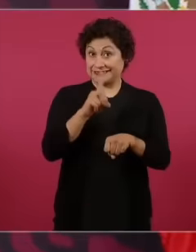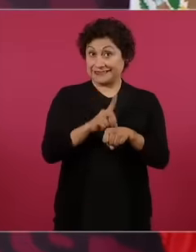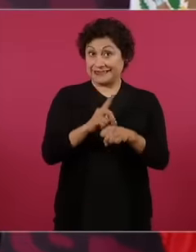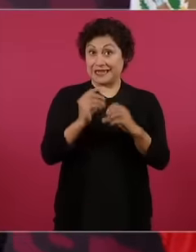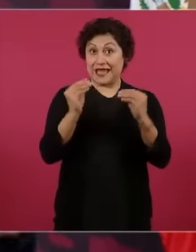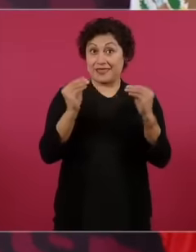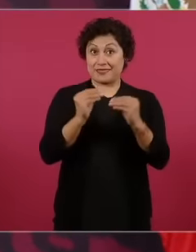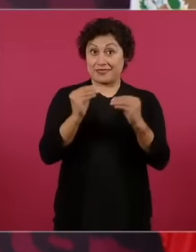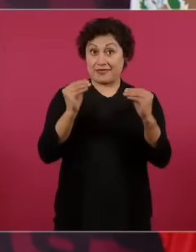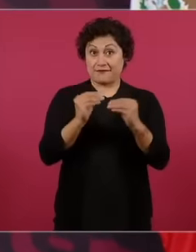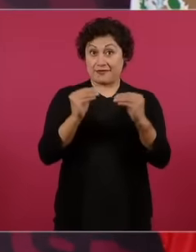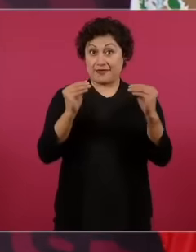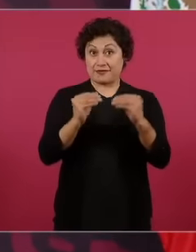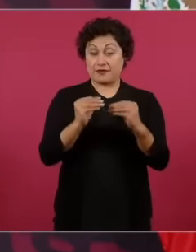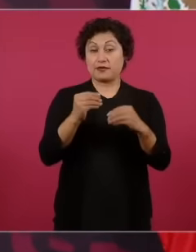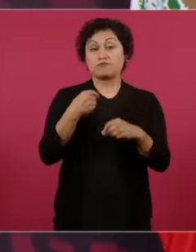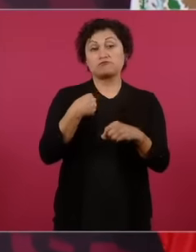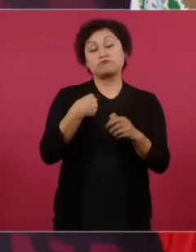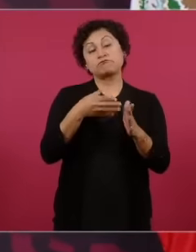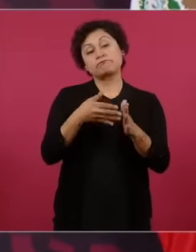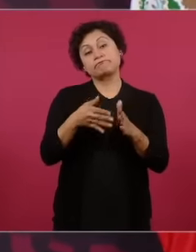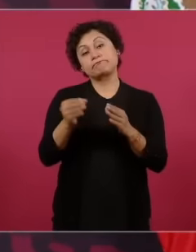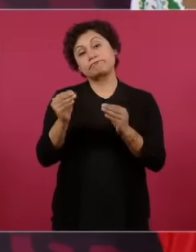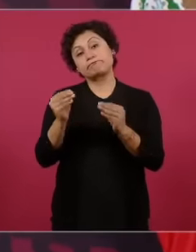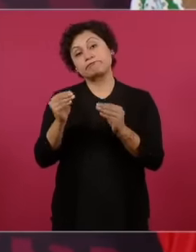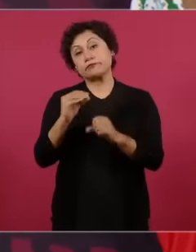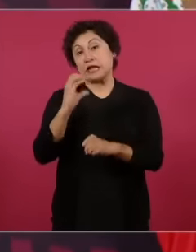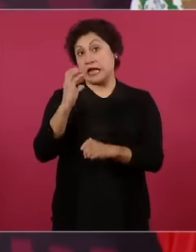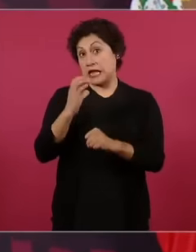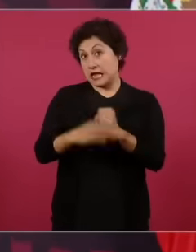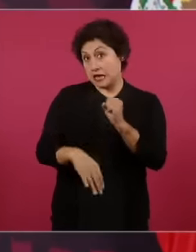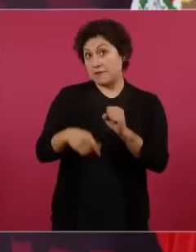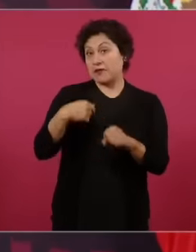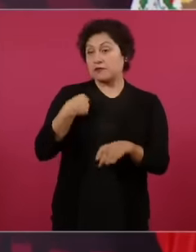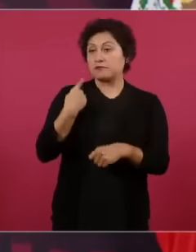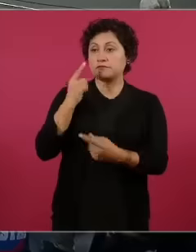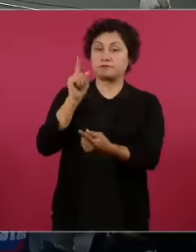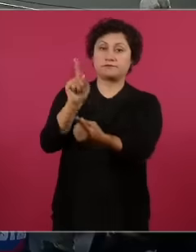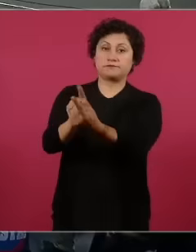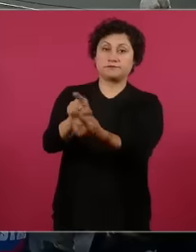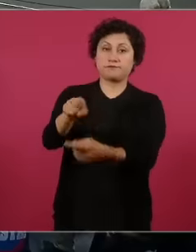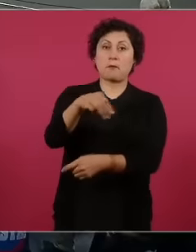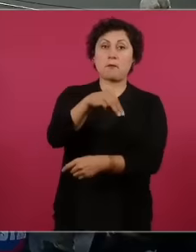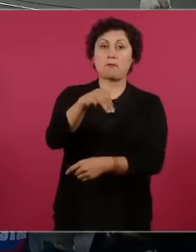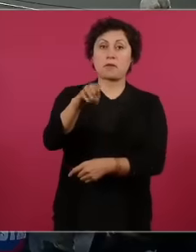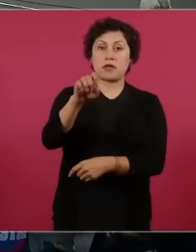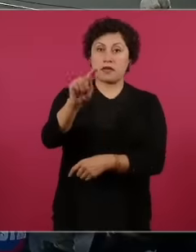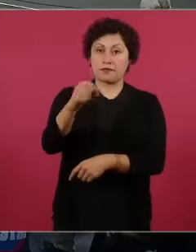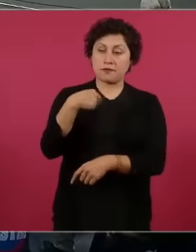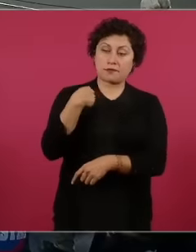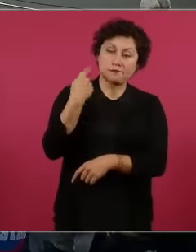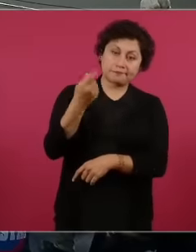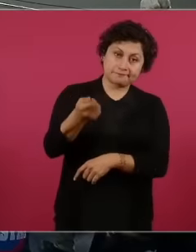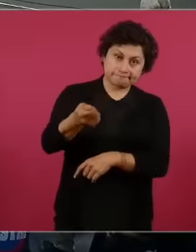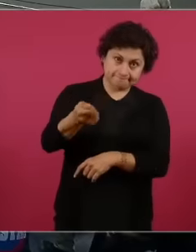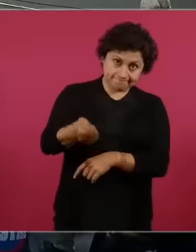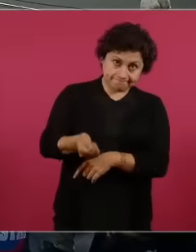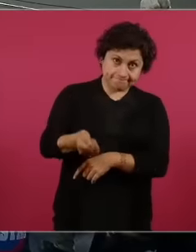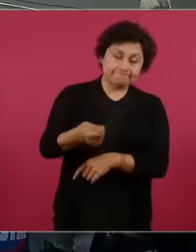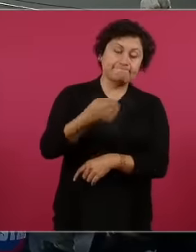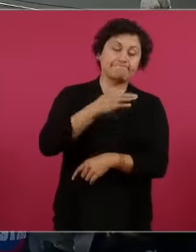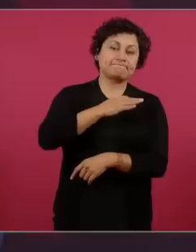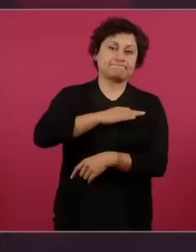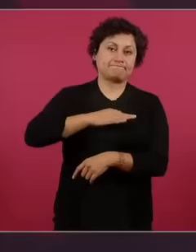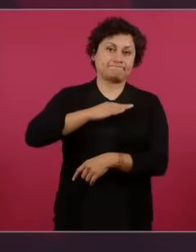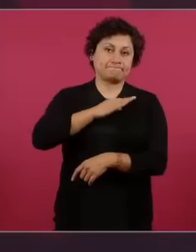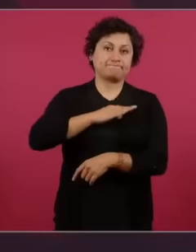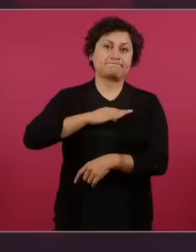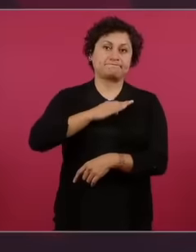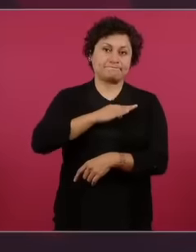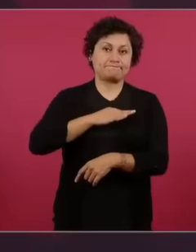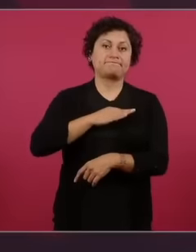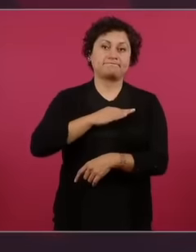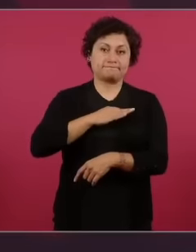him for this. to have